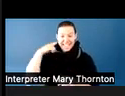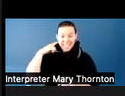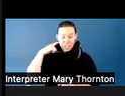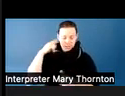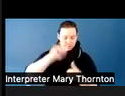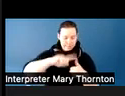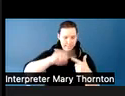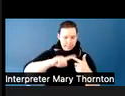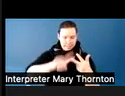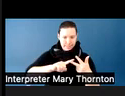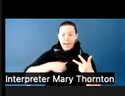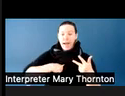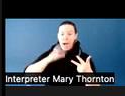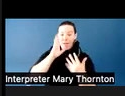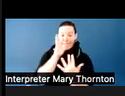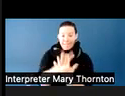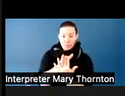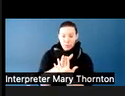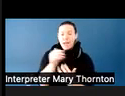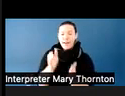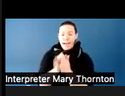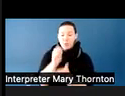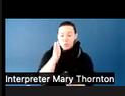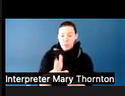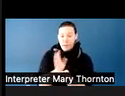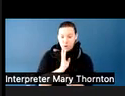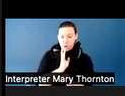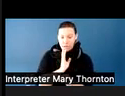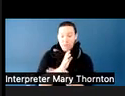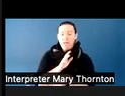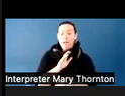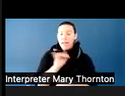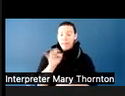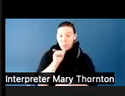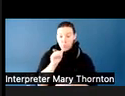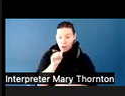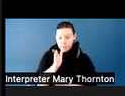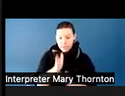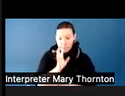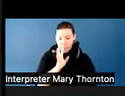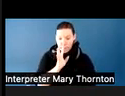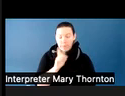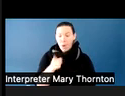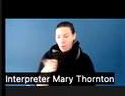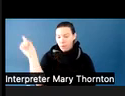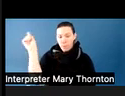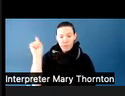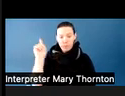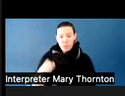I will interrupt you and ask you to stop talking. If you do not stop talking, I will remove you from-- because this was on Zoom--